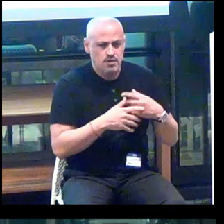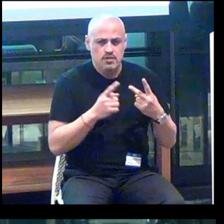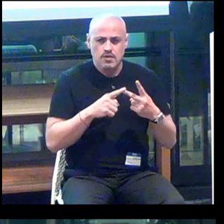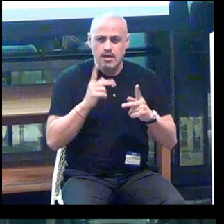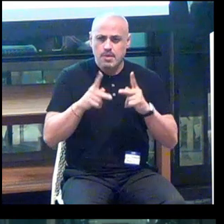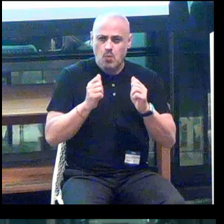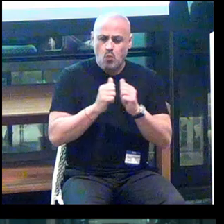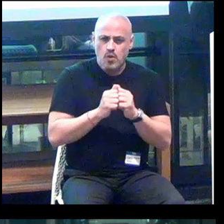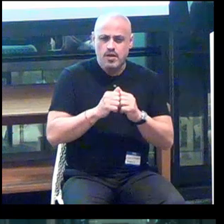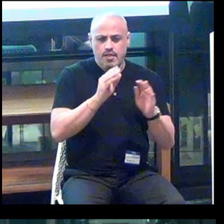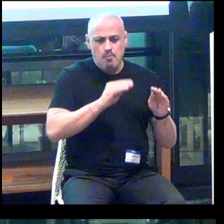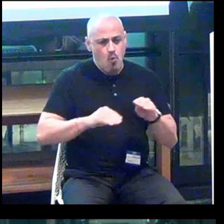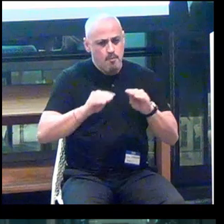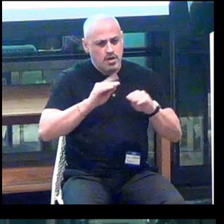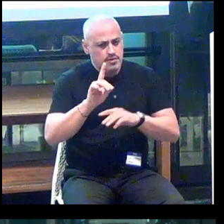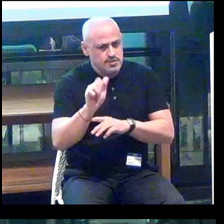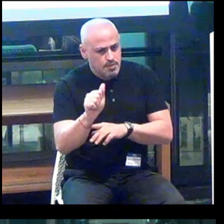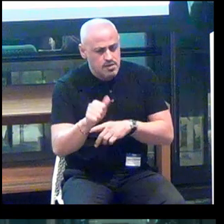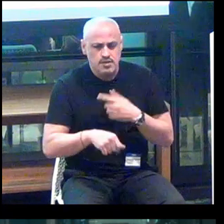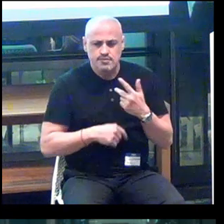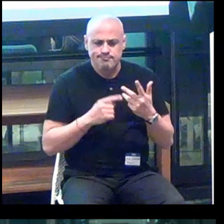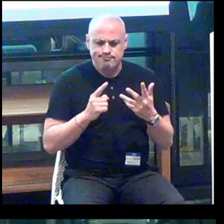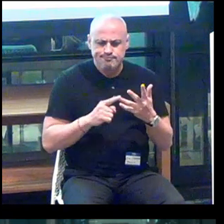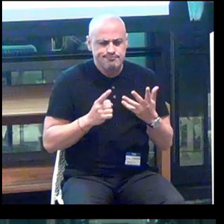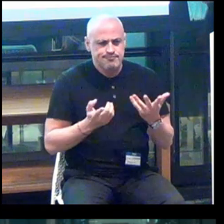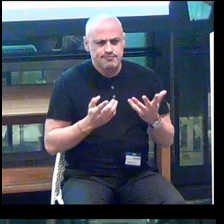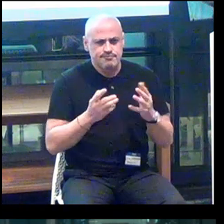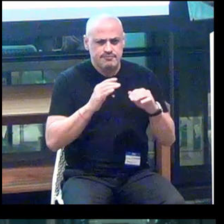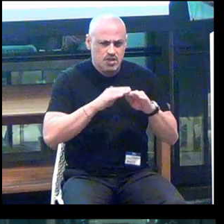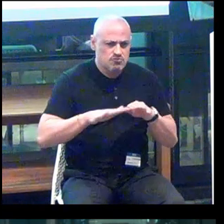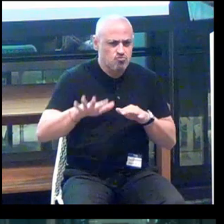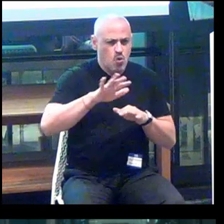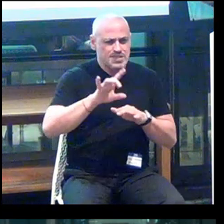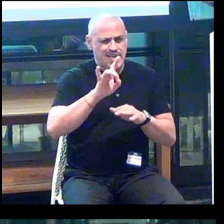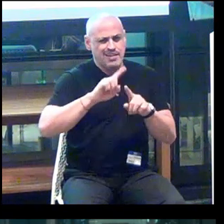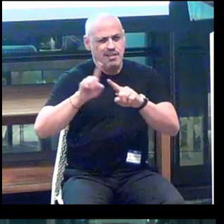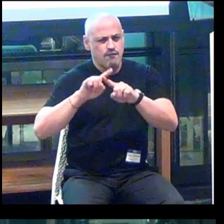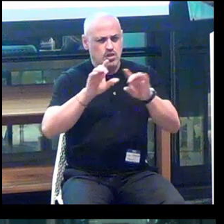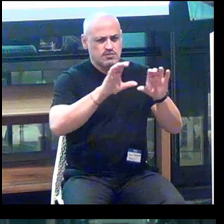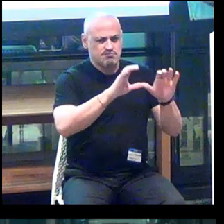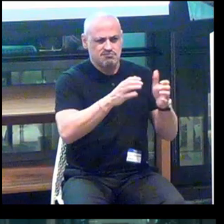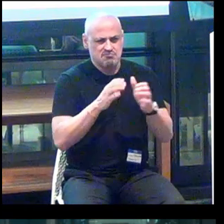People with mobility disabilities? Across 8 different disabilities?